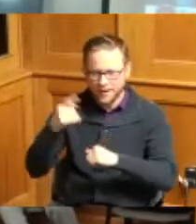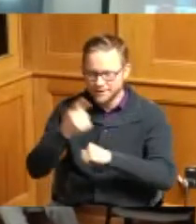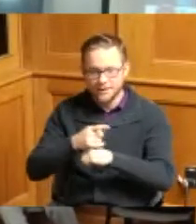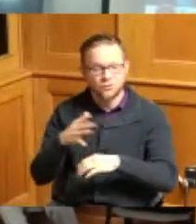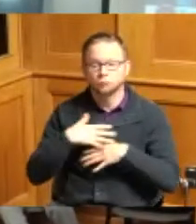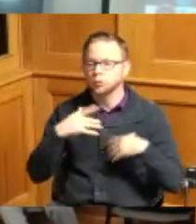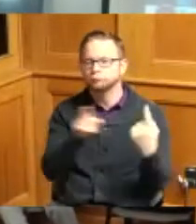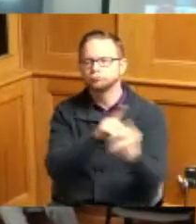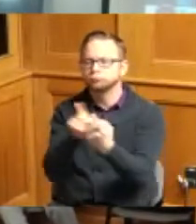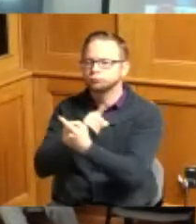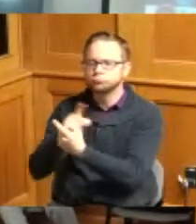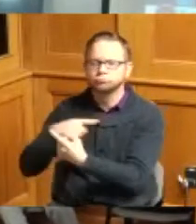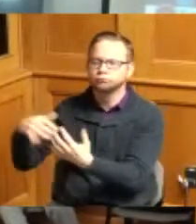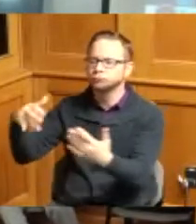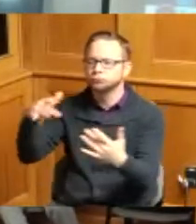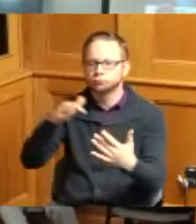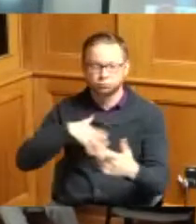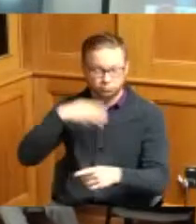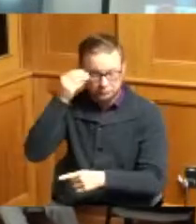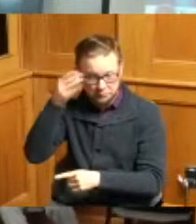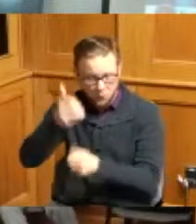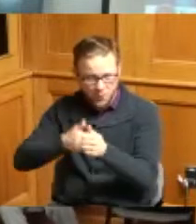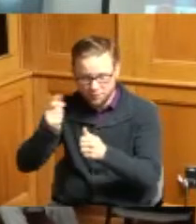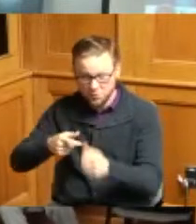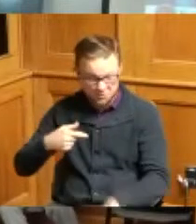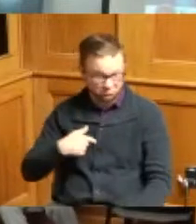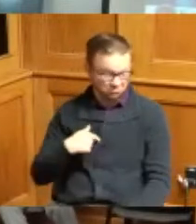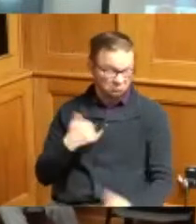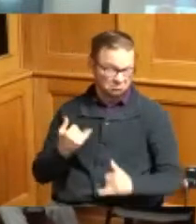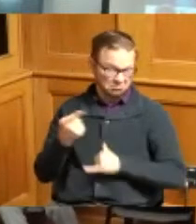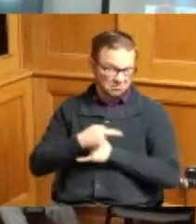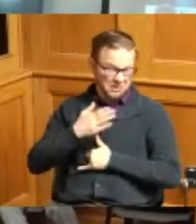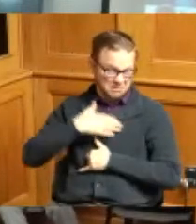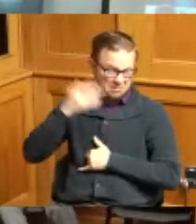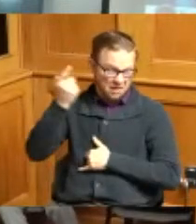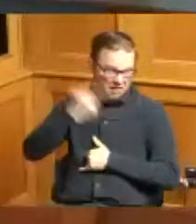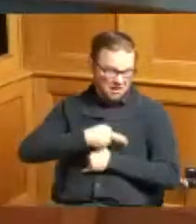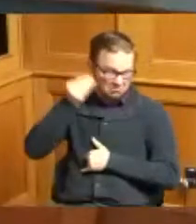so yeah yeah so if you'd like to say a few words you're certainly welcome to do that